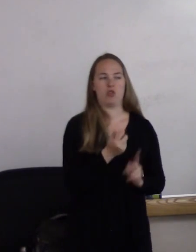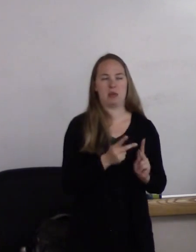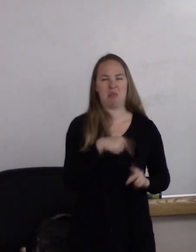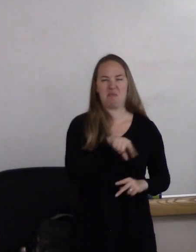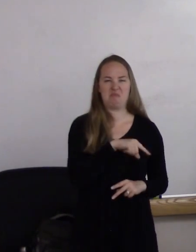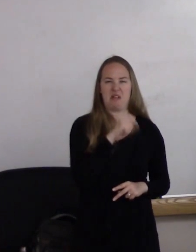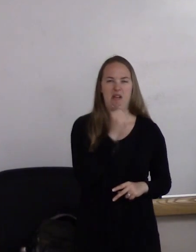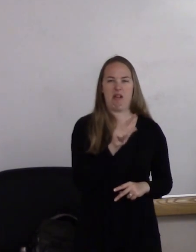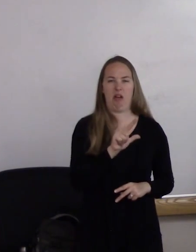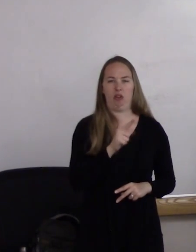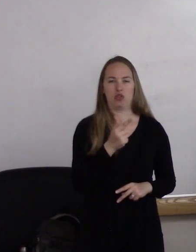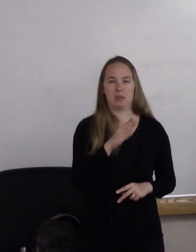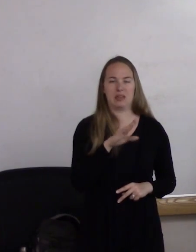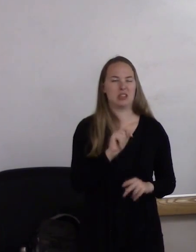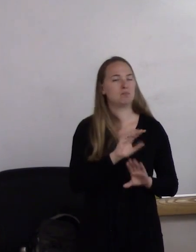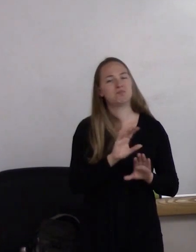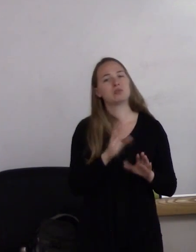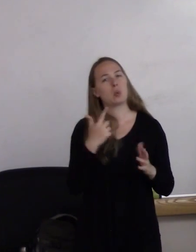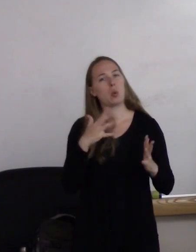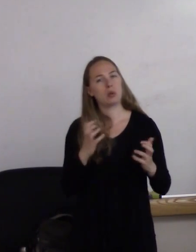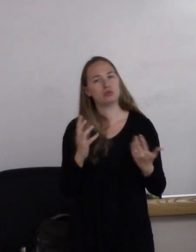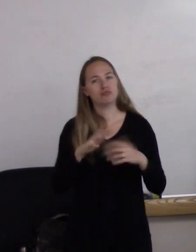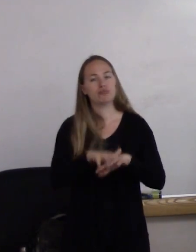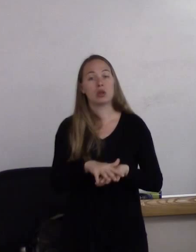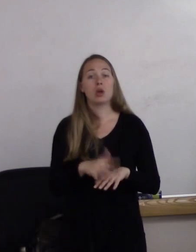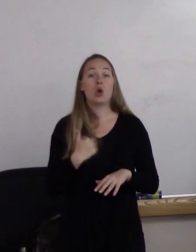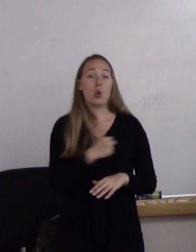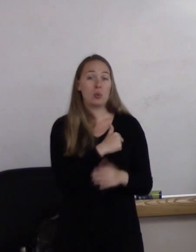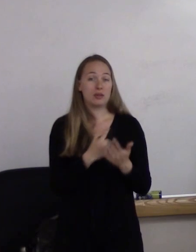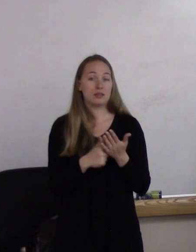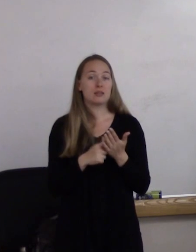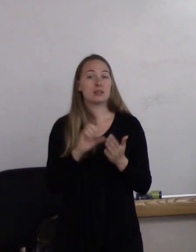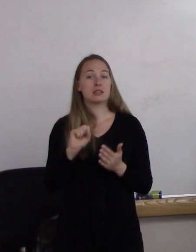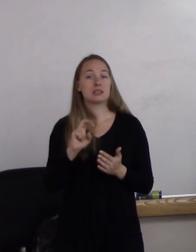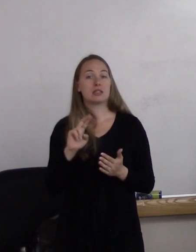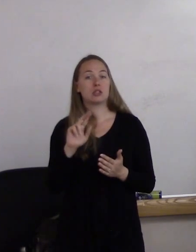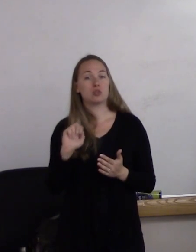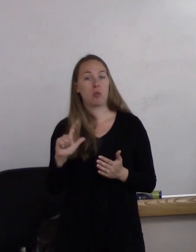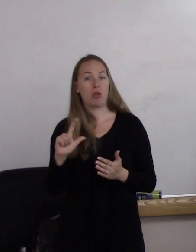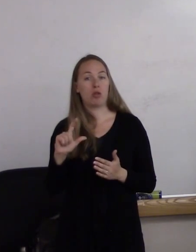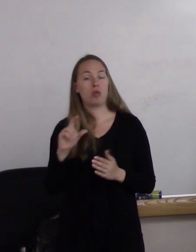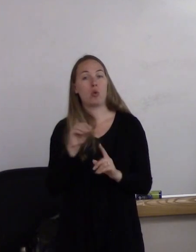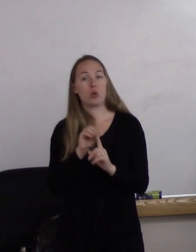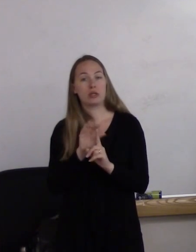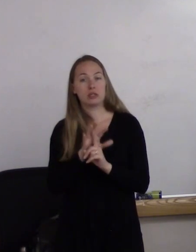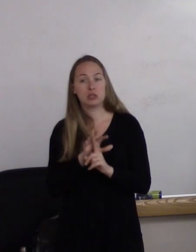We actually talk about how sexual orientation, gender identity, gender expression,